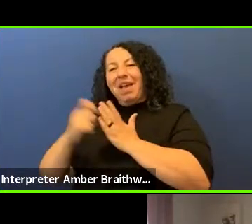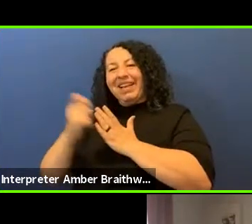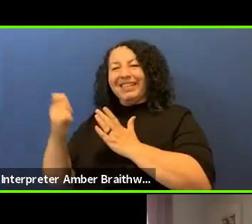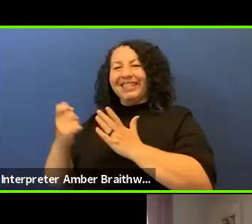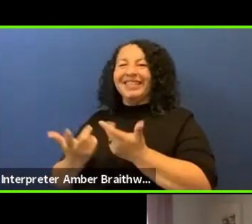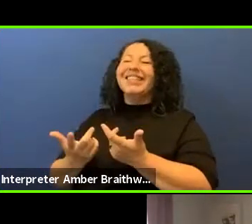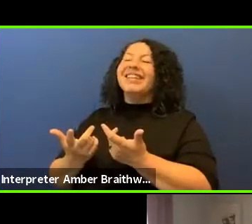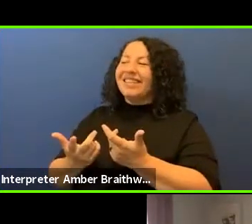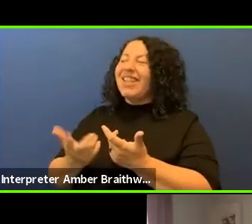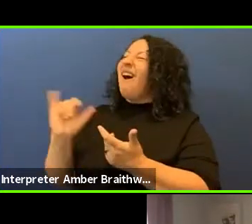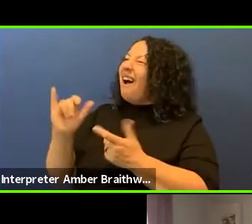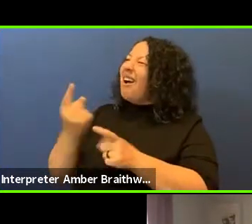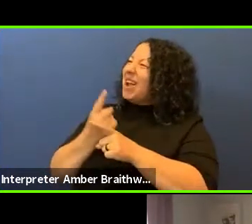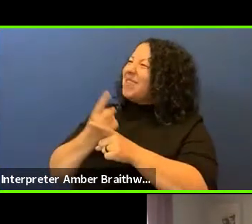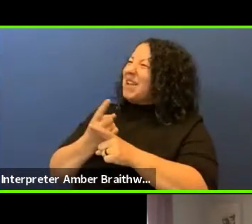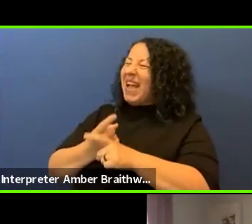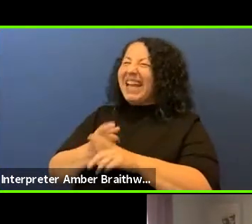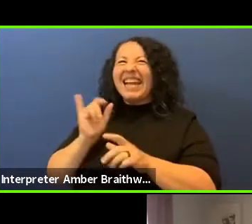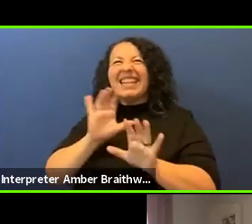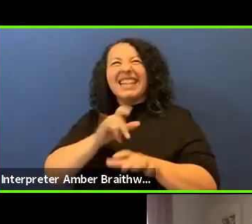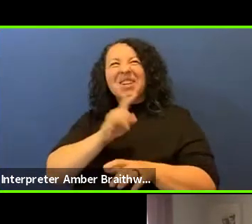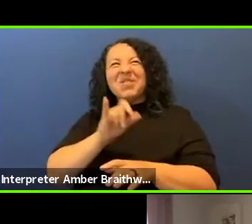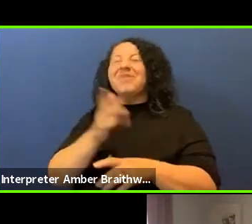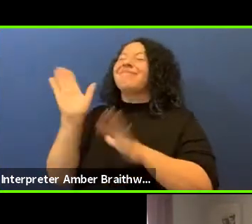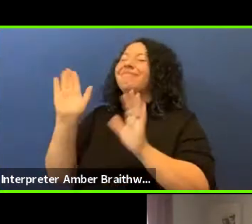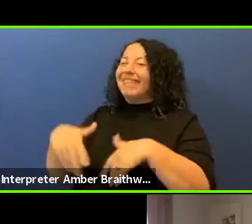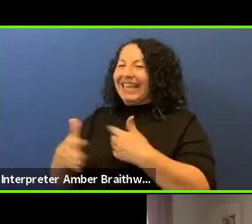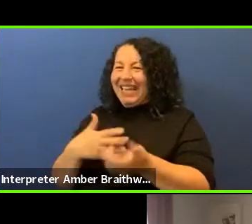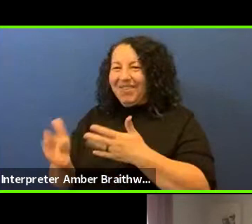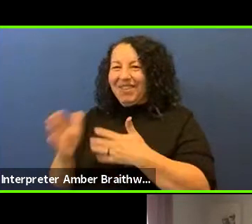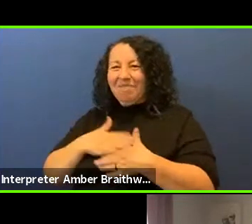This is my passion and I have many goals but the main